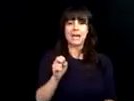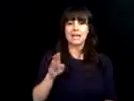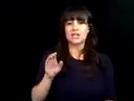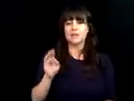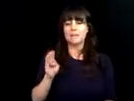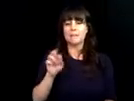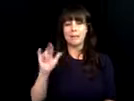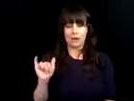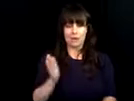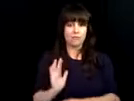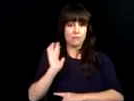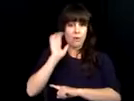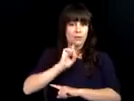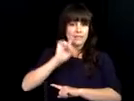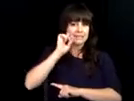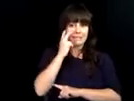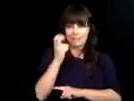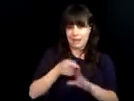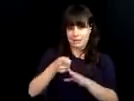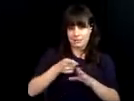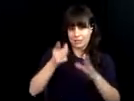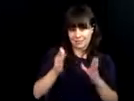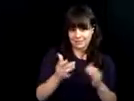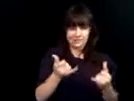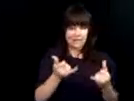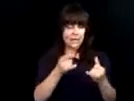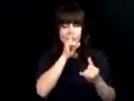Happy 100th anniversary,